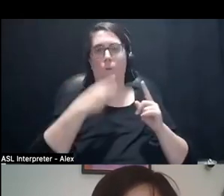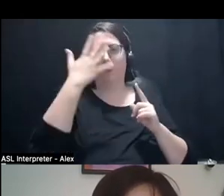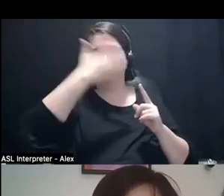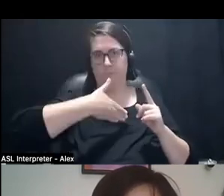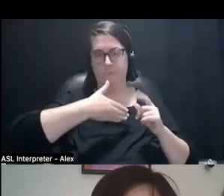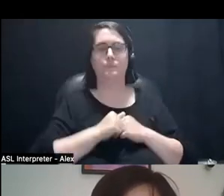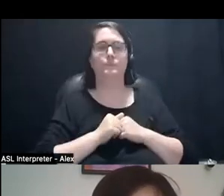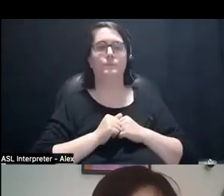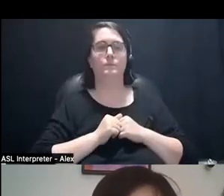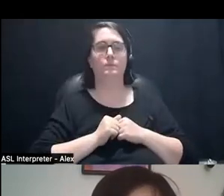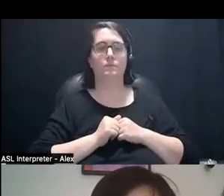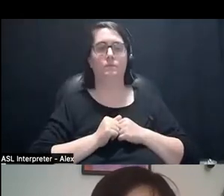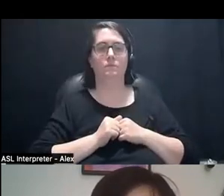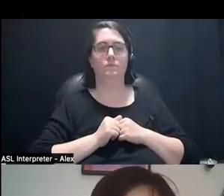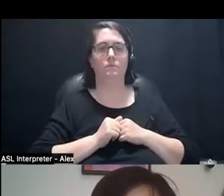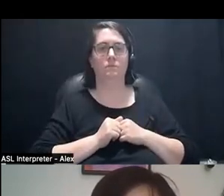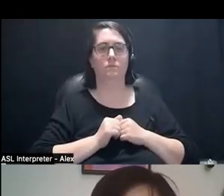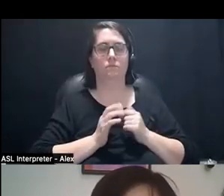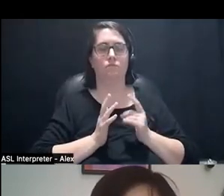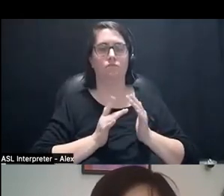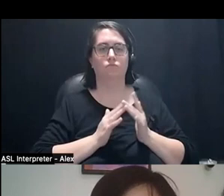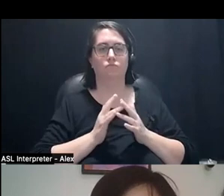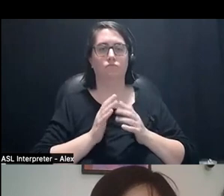uhm, cis male.